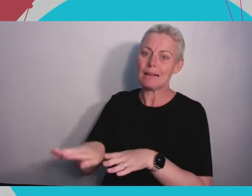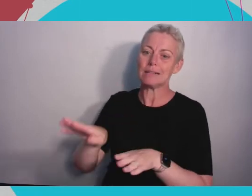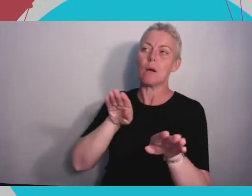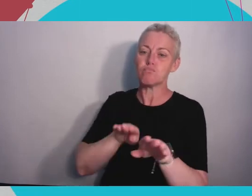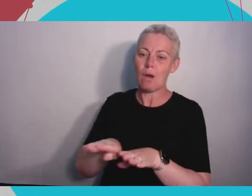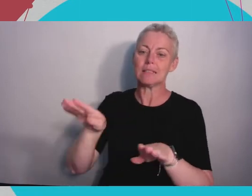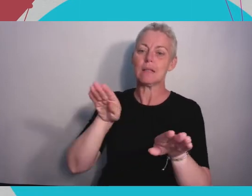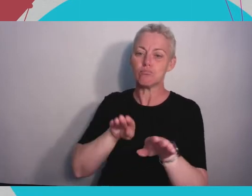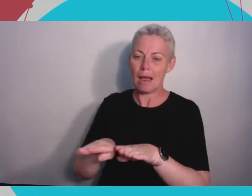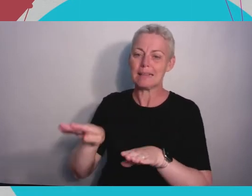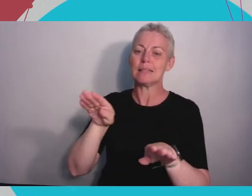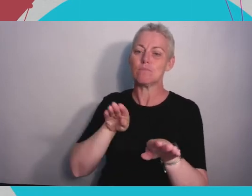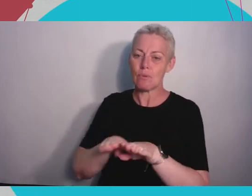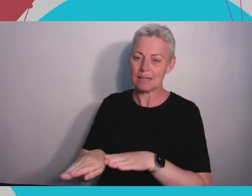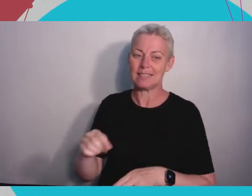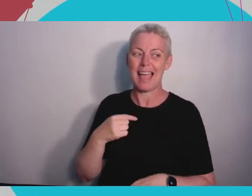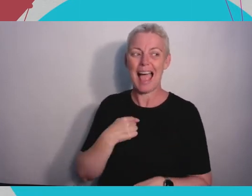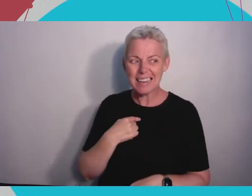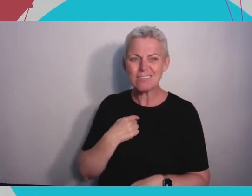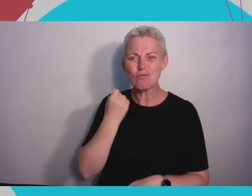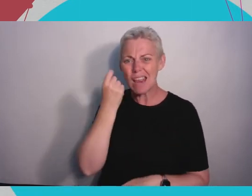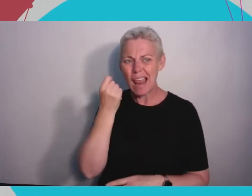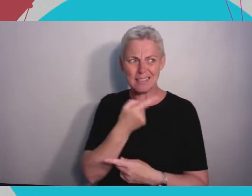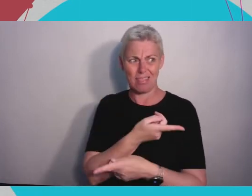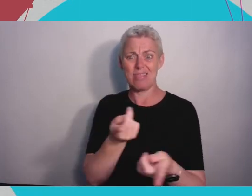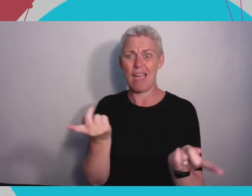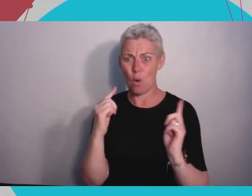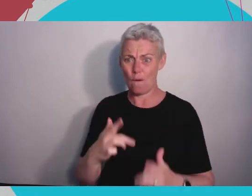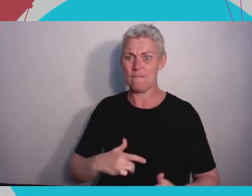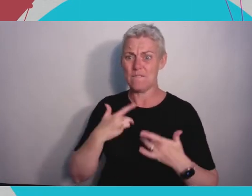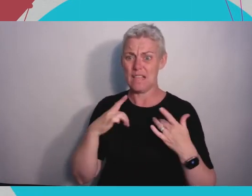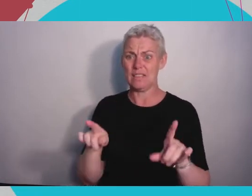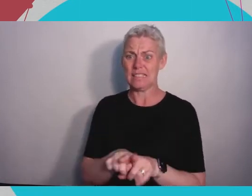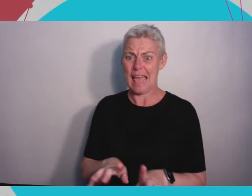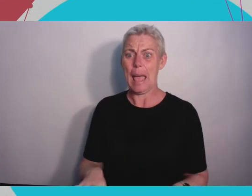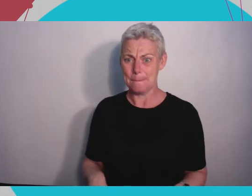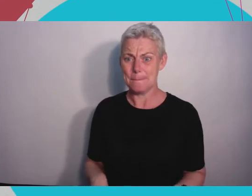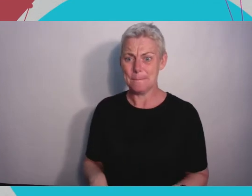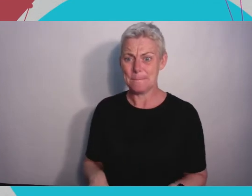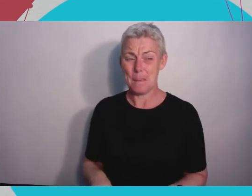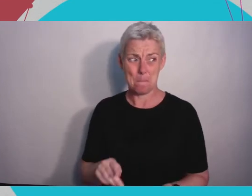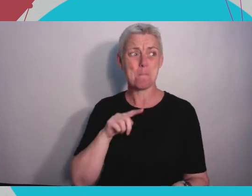is in the same position. People who are great at it are pretty rare most people are in a